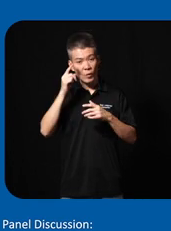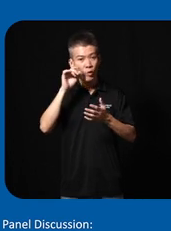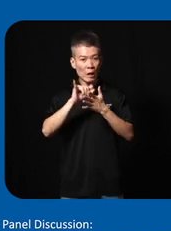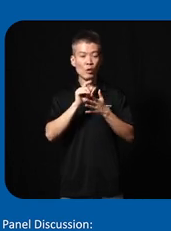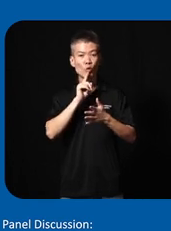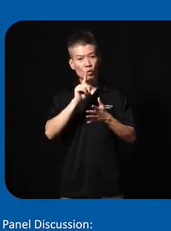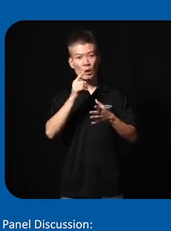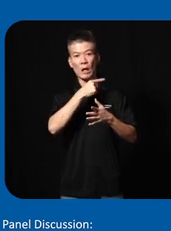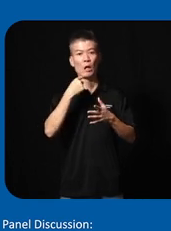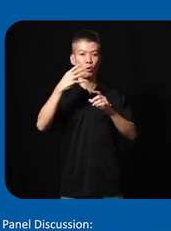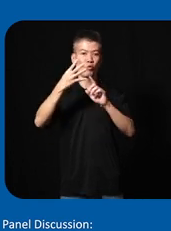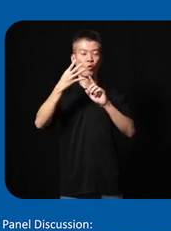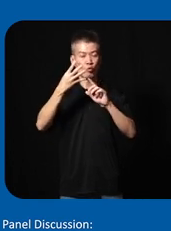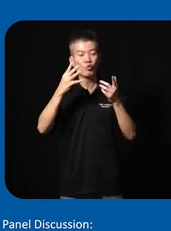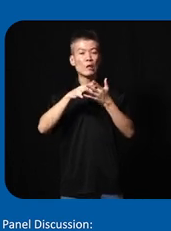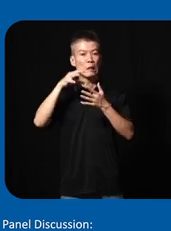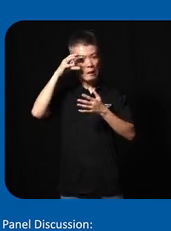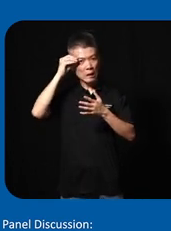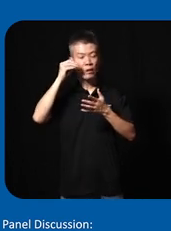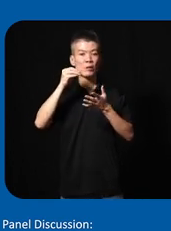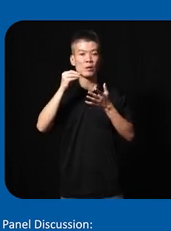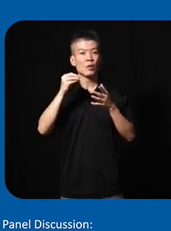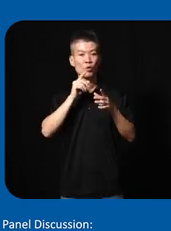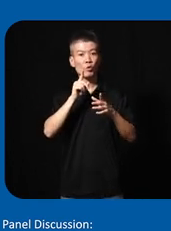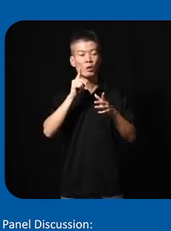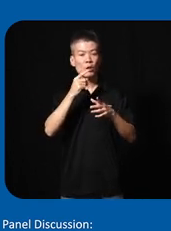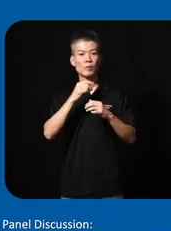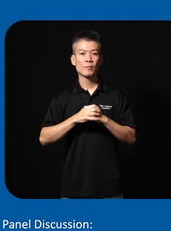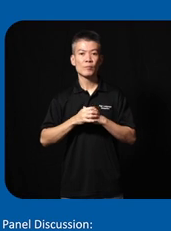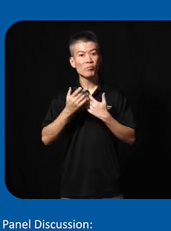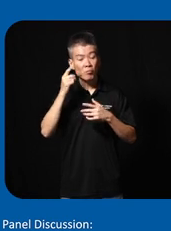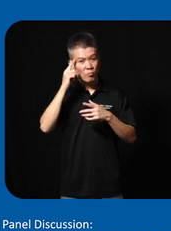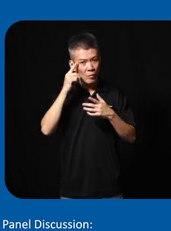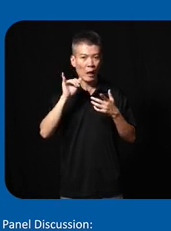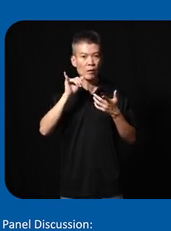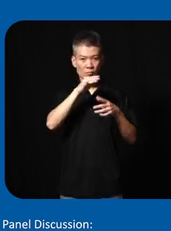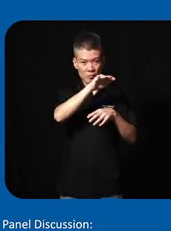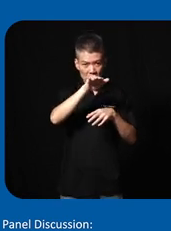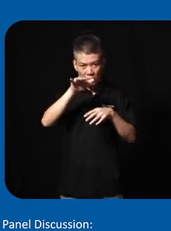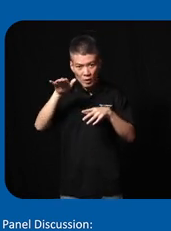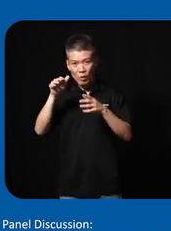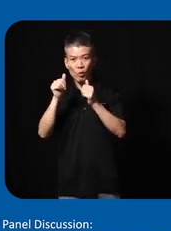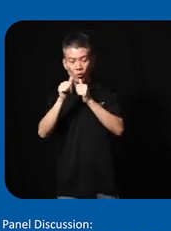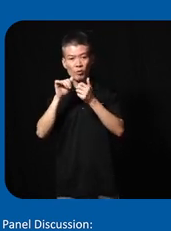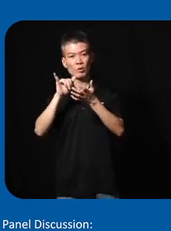really our fourth learning that really we had to think laterally with withed technology we